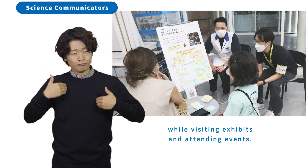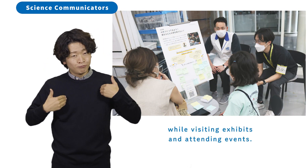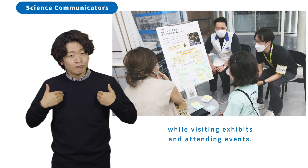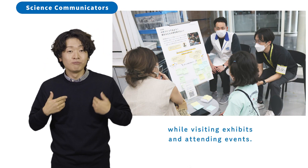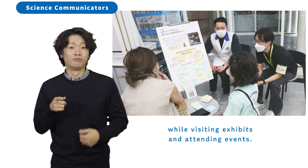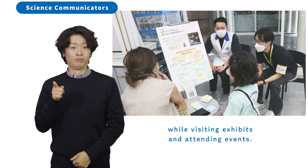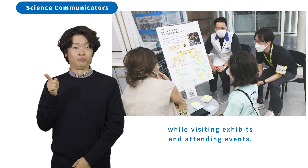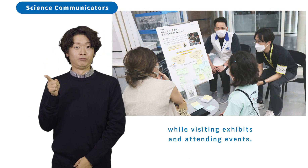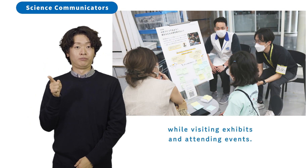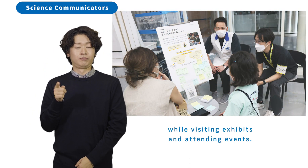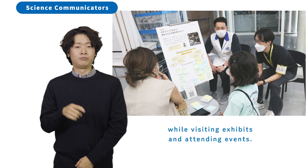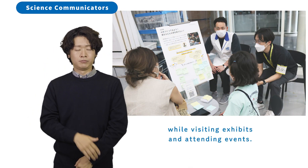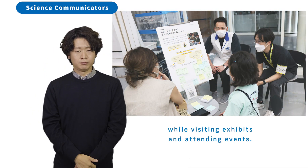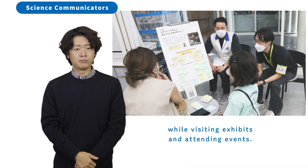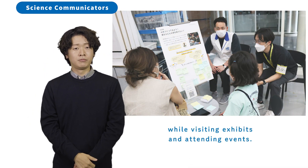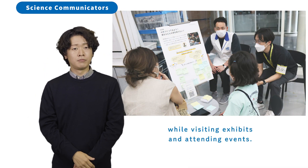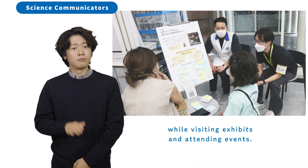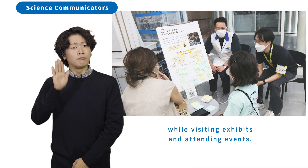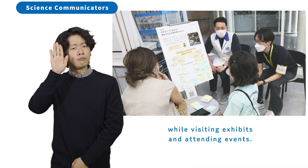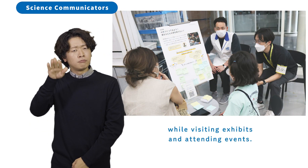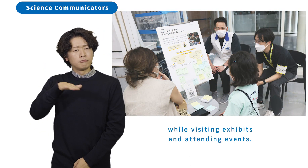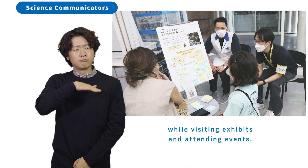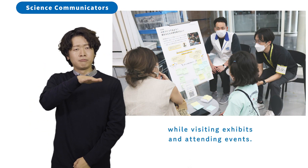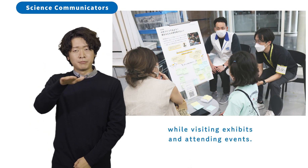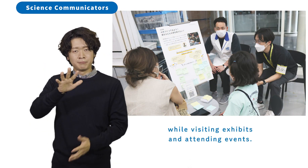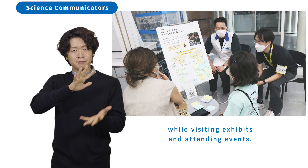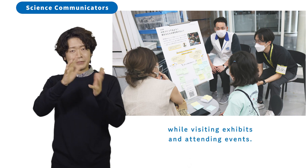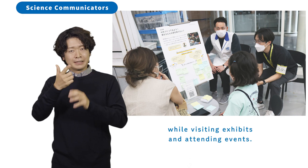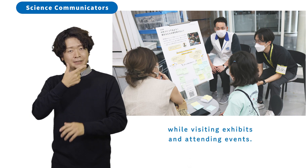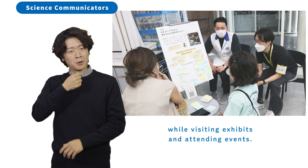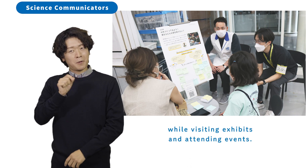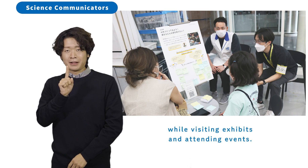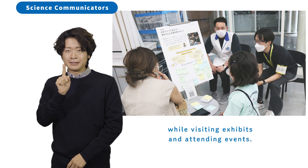while visiting exhibits and attending events.